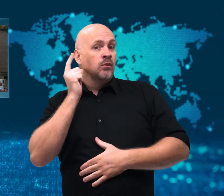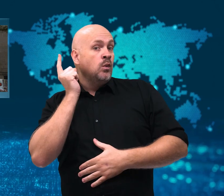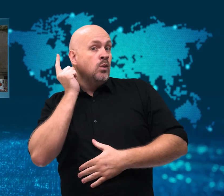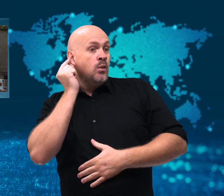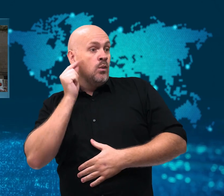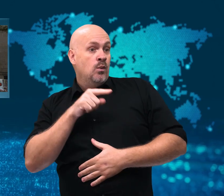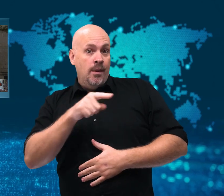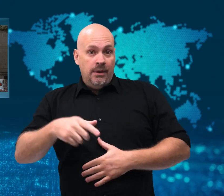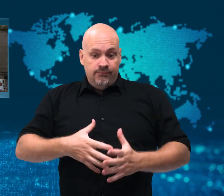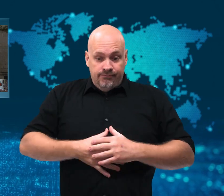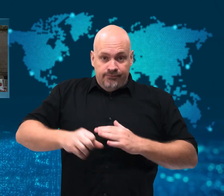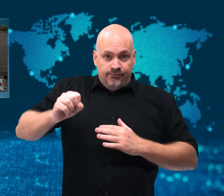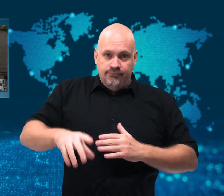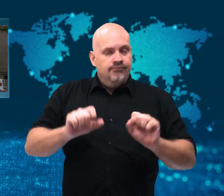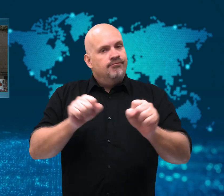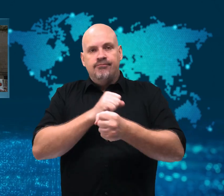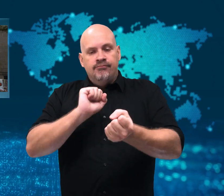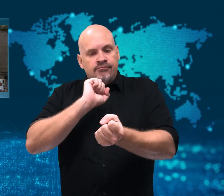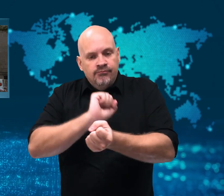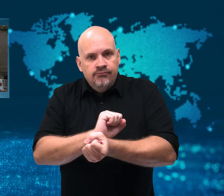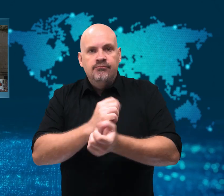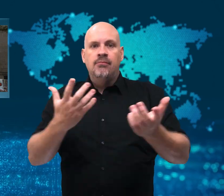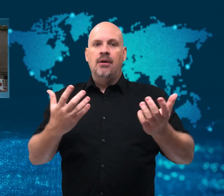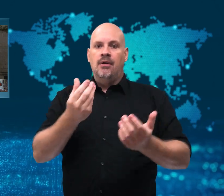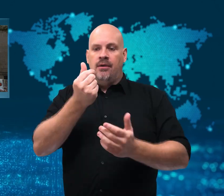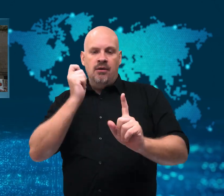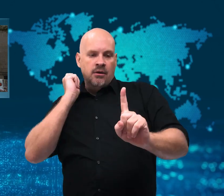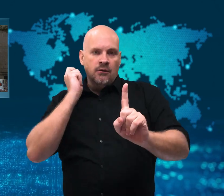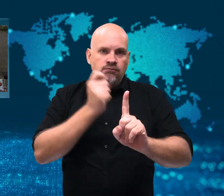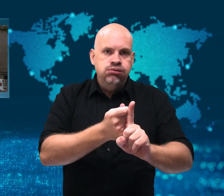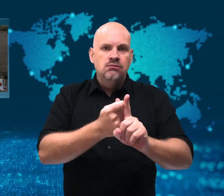abortion cannot be prosecuted.